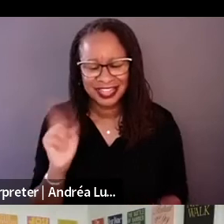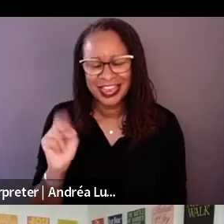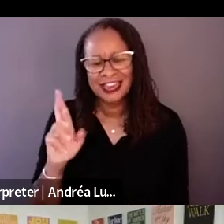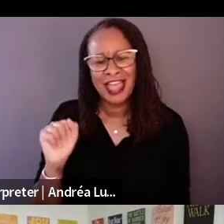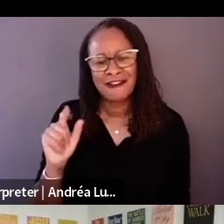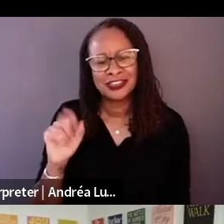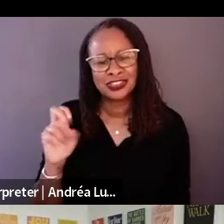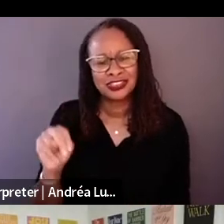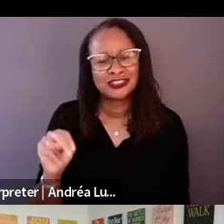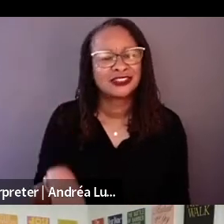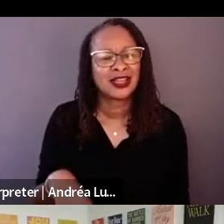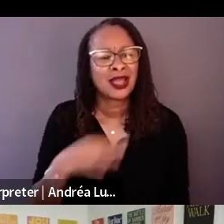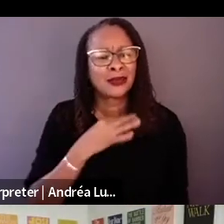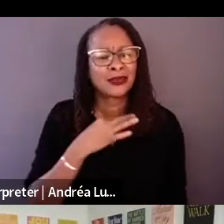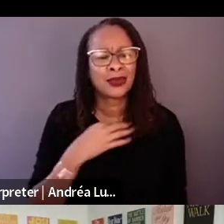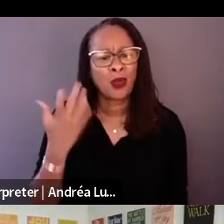Can you talk about the decision to do it?